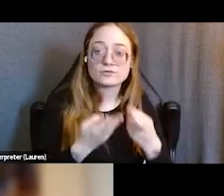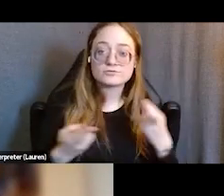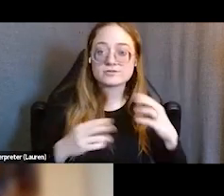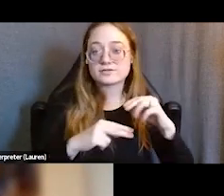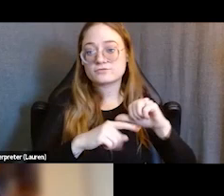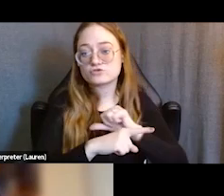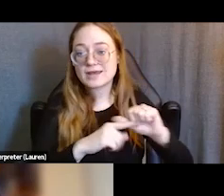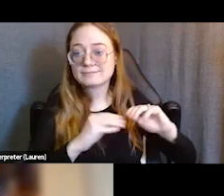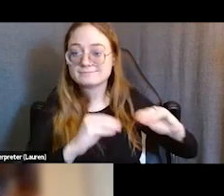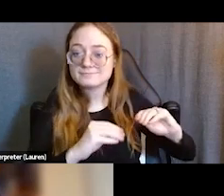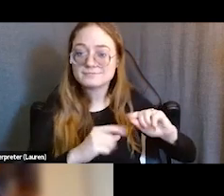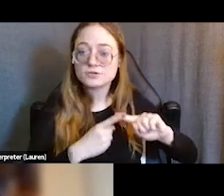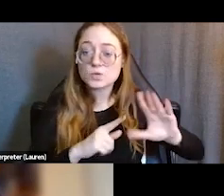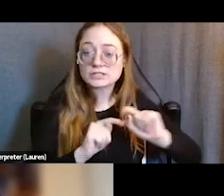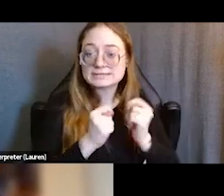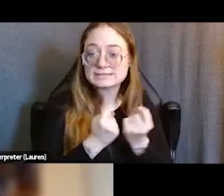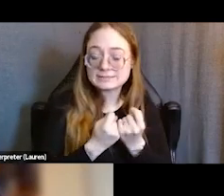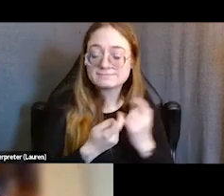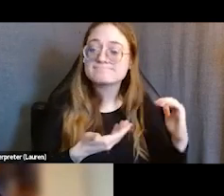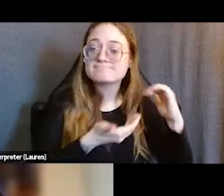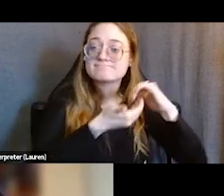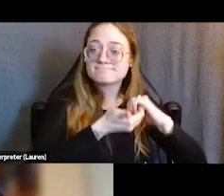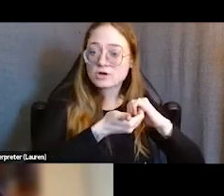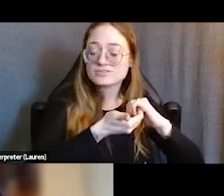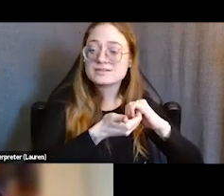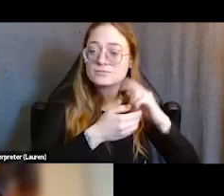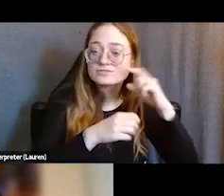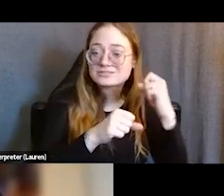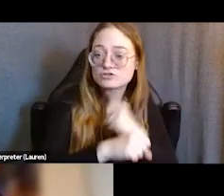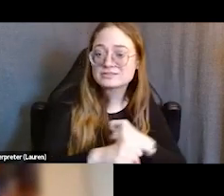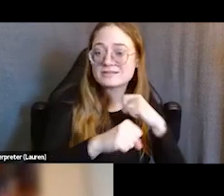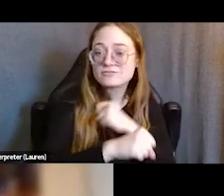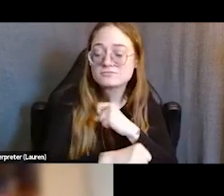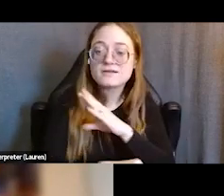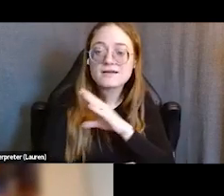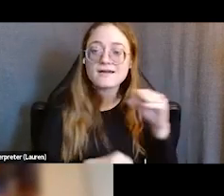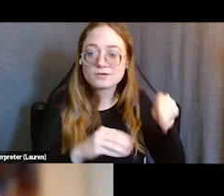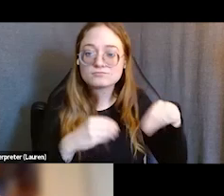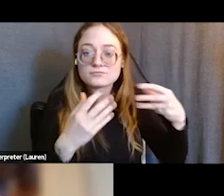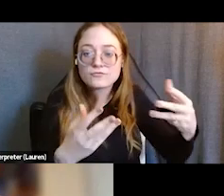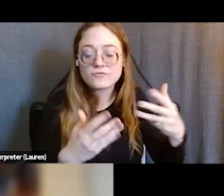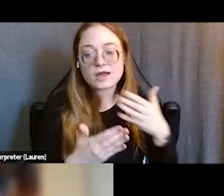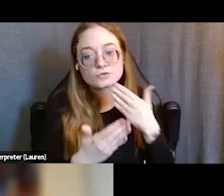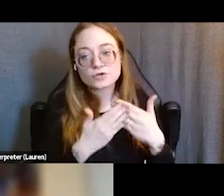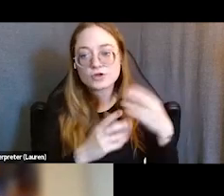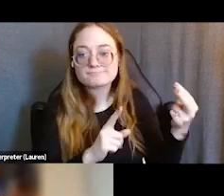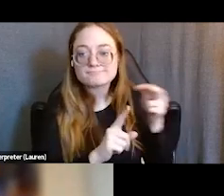She also cultivates strategic partnerships and provides a solution oriented response to problem solving. Before coming to CW,